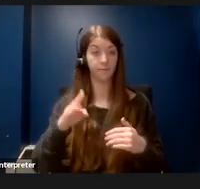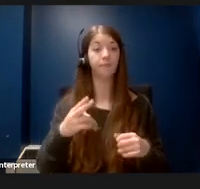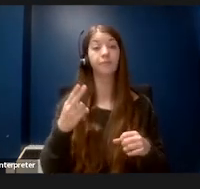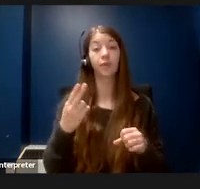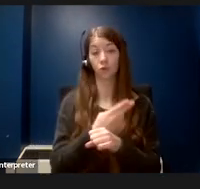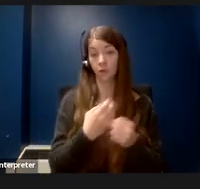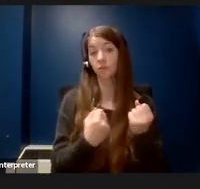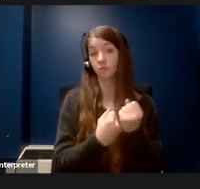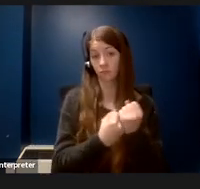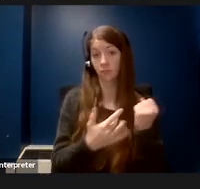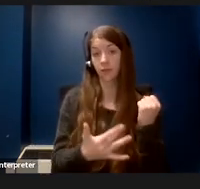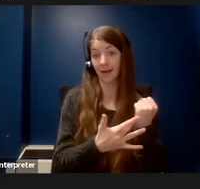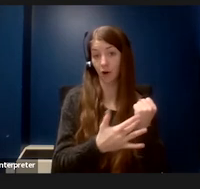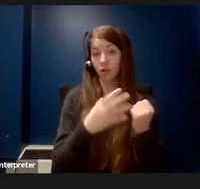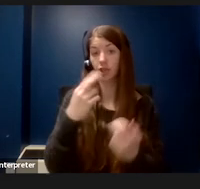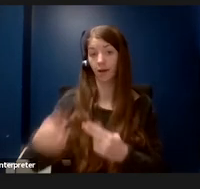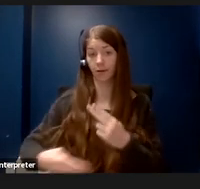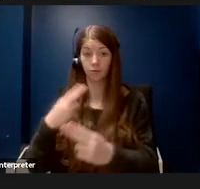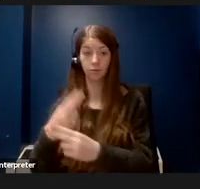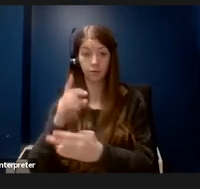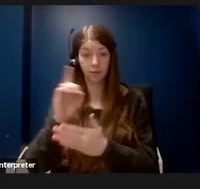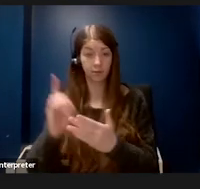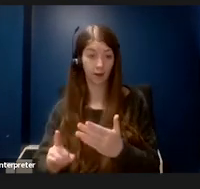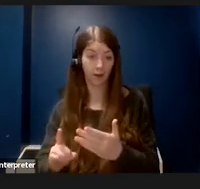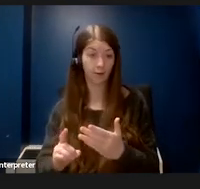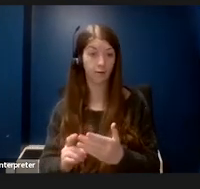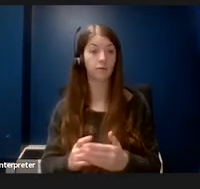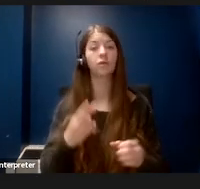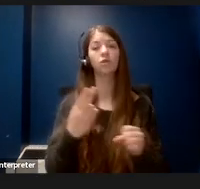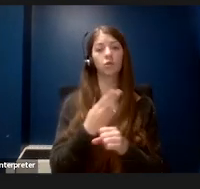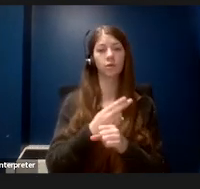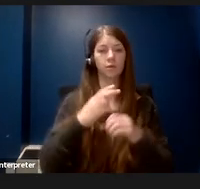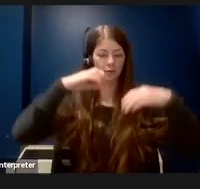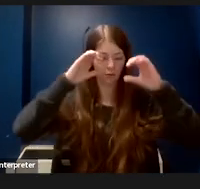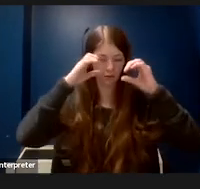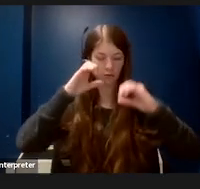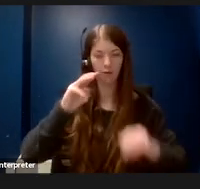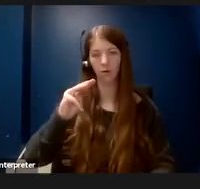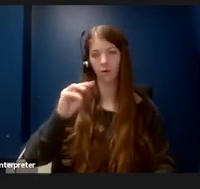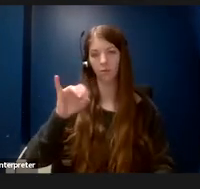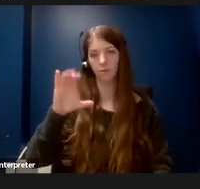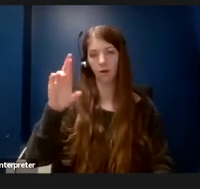and universal design is using one of the microscopes that I spend hours and hours at.